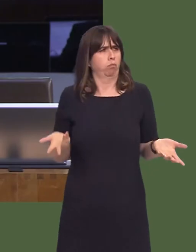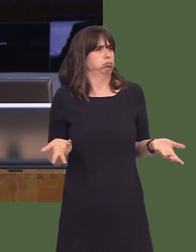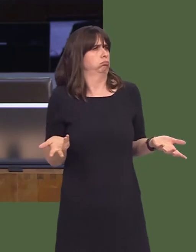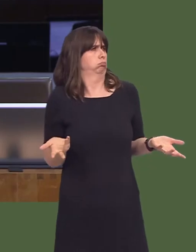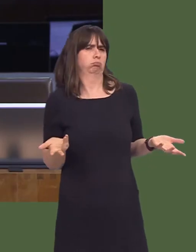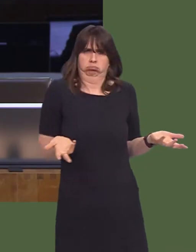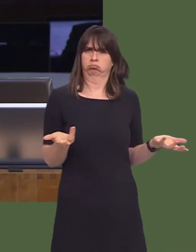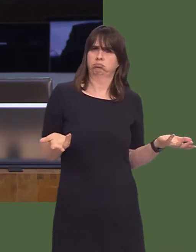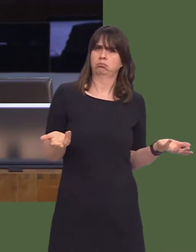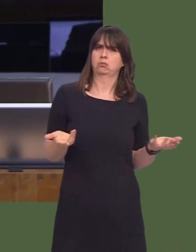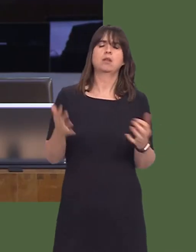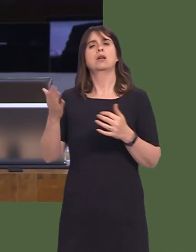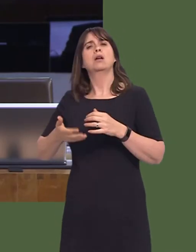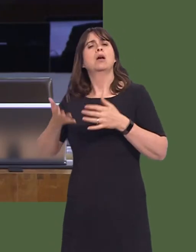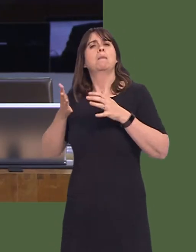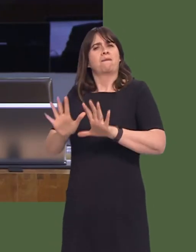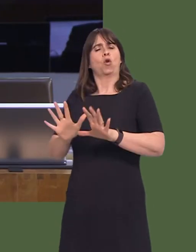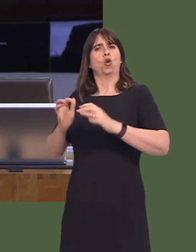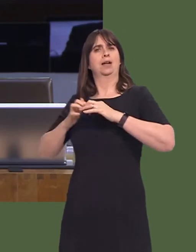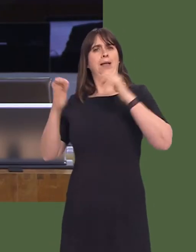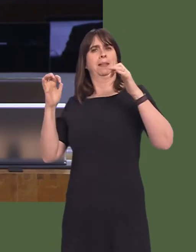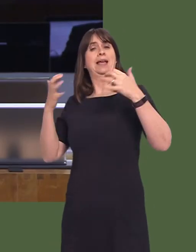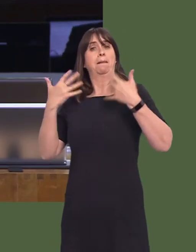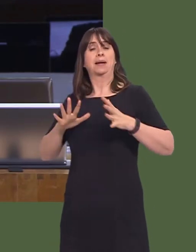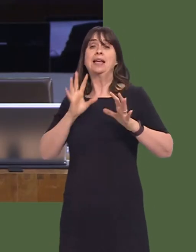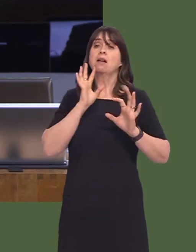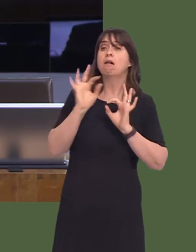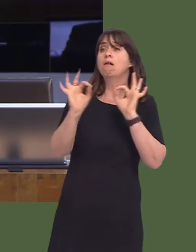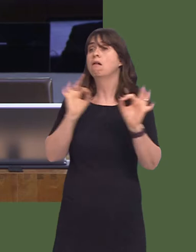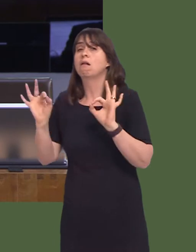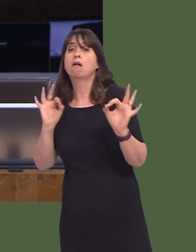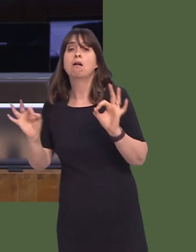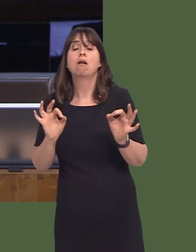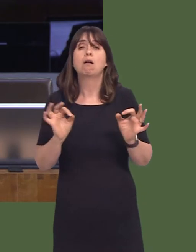the Assembly was set up, of course, there was a referendum, and before the Assembly's